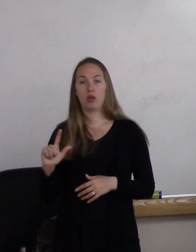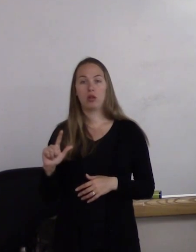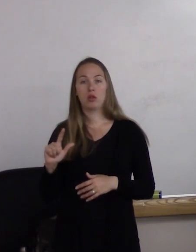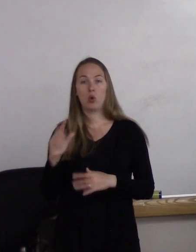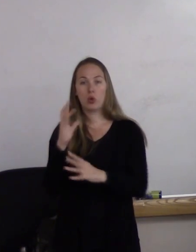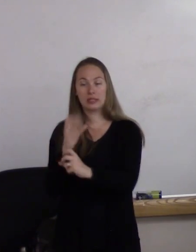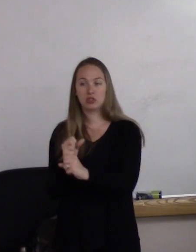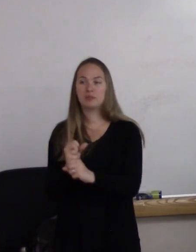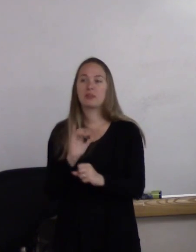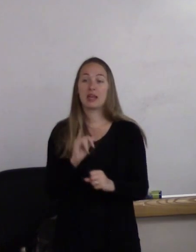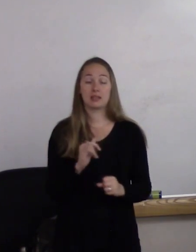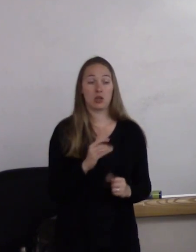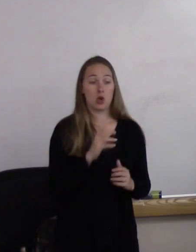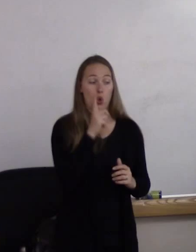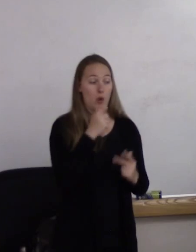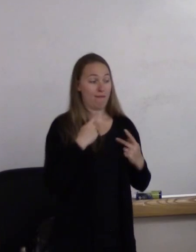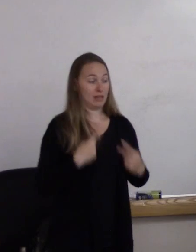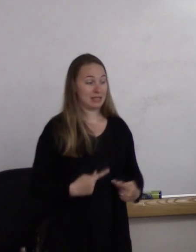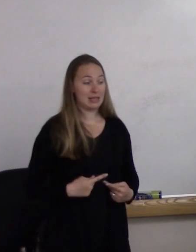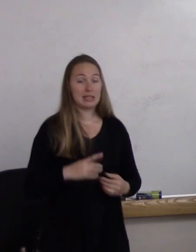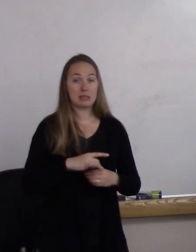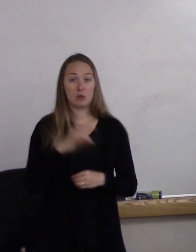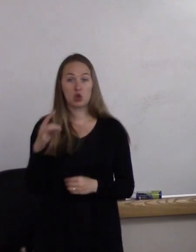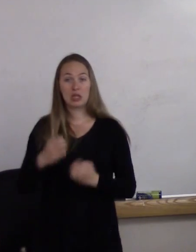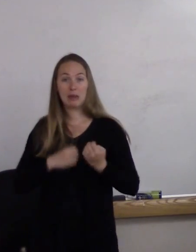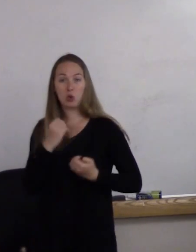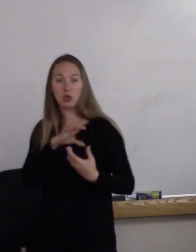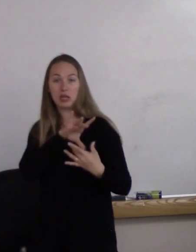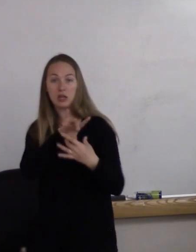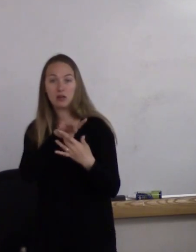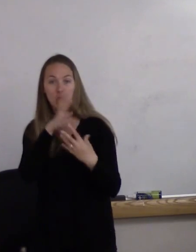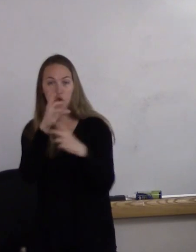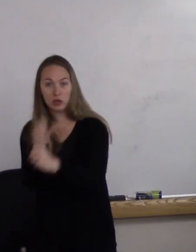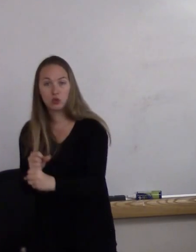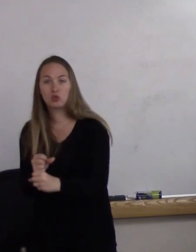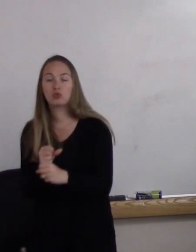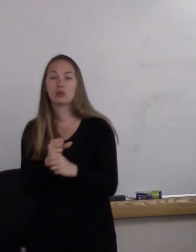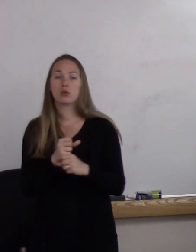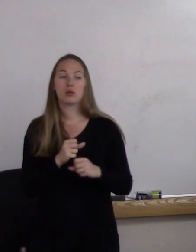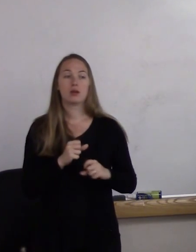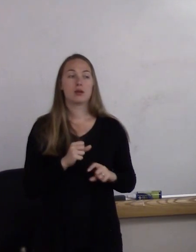and emotionally attracted to based on their sex and gender in relation to their own.